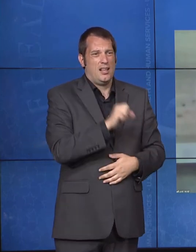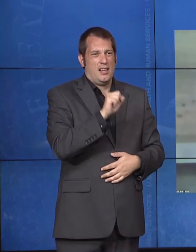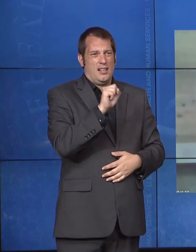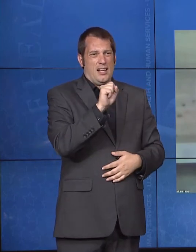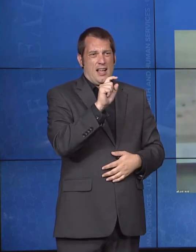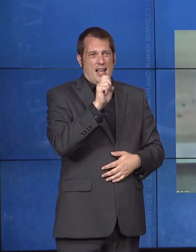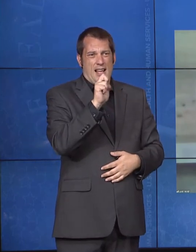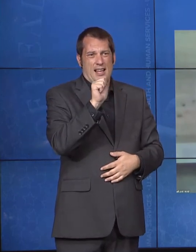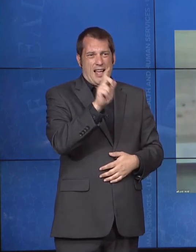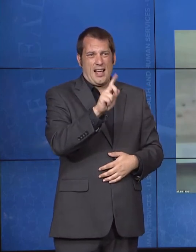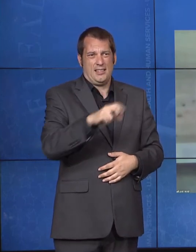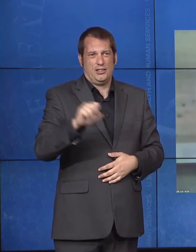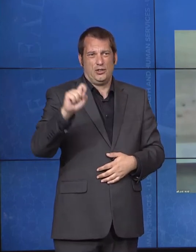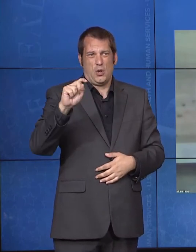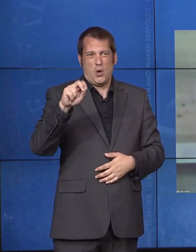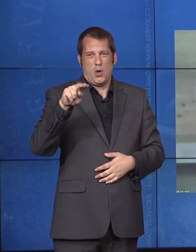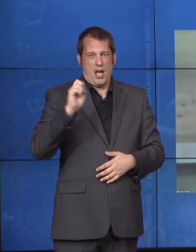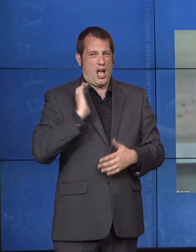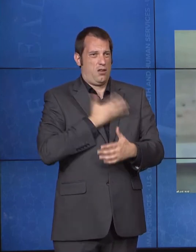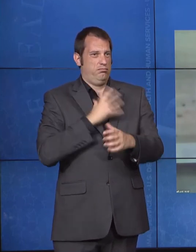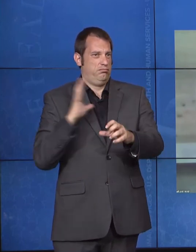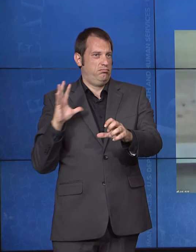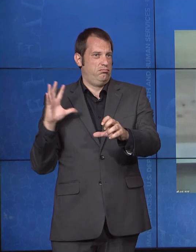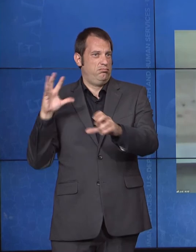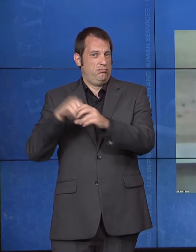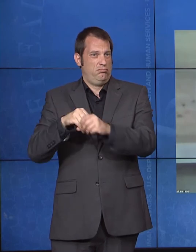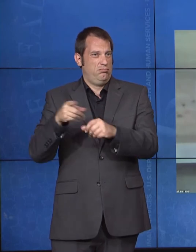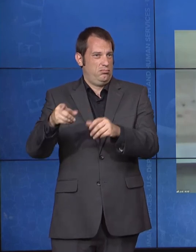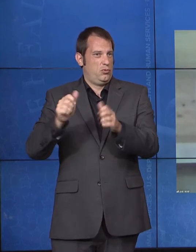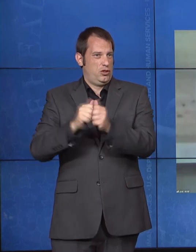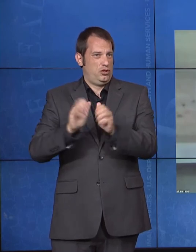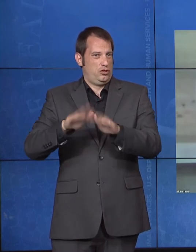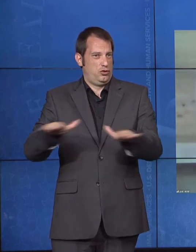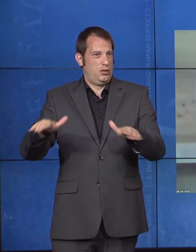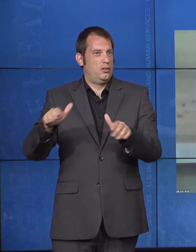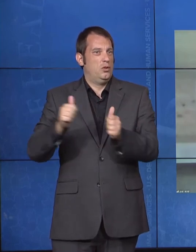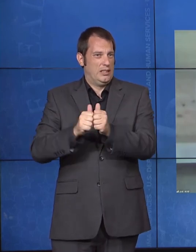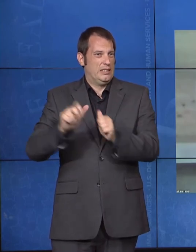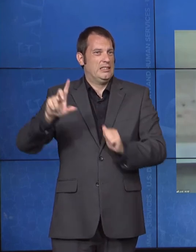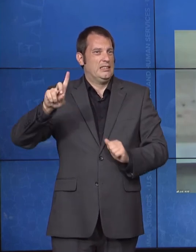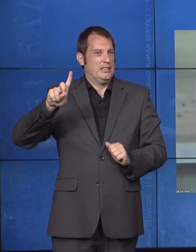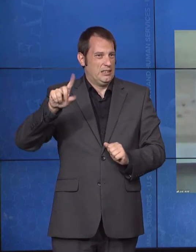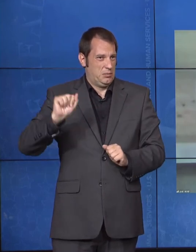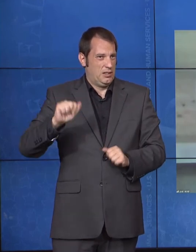are certainly among those in our Head Start program. And we want to make sure that COVID-19